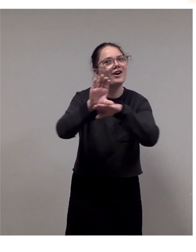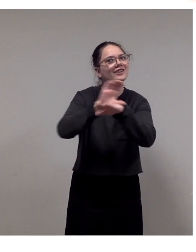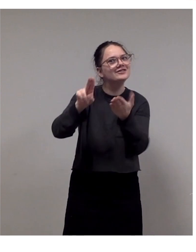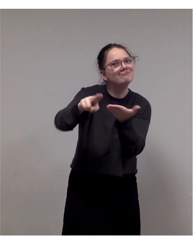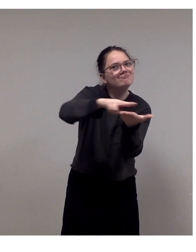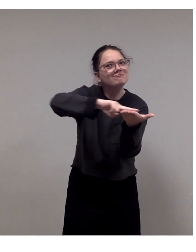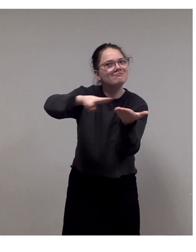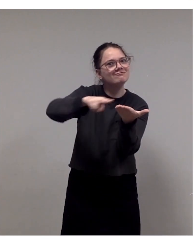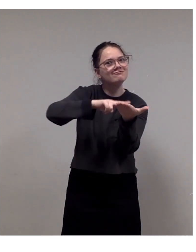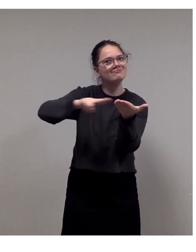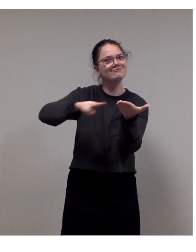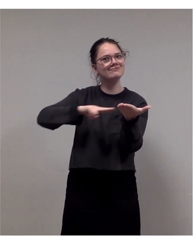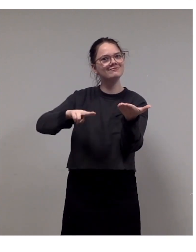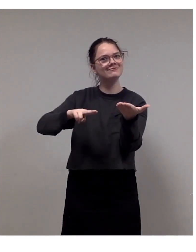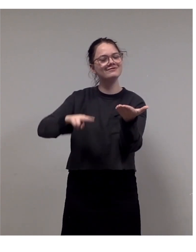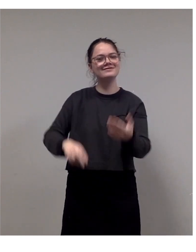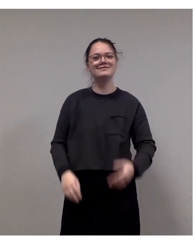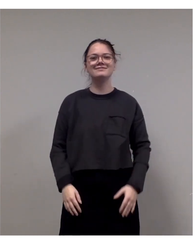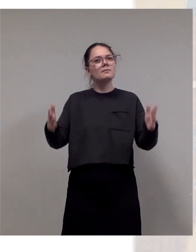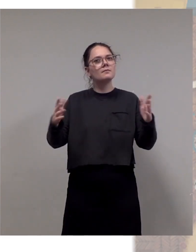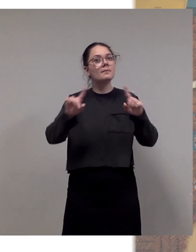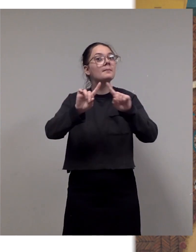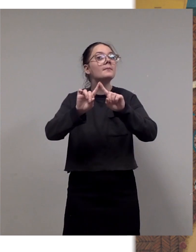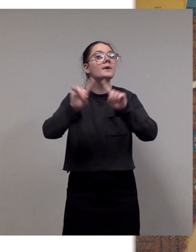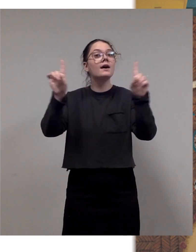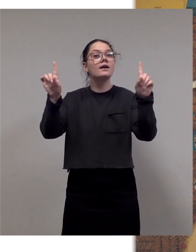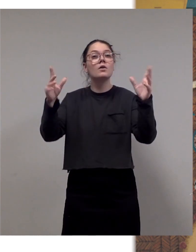But what Esther loves the most,